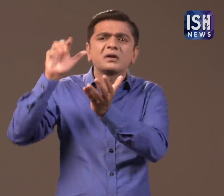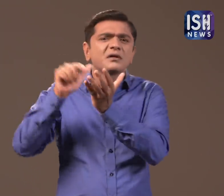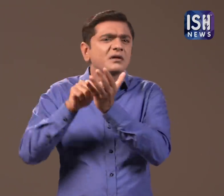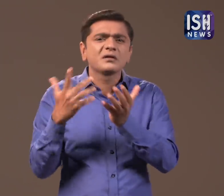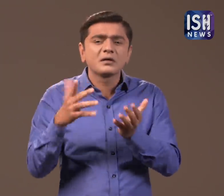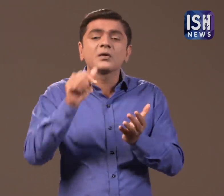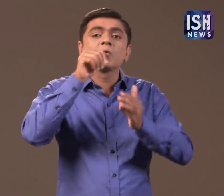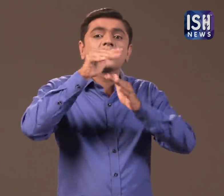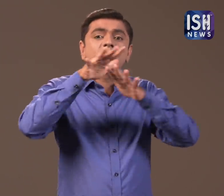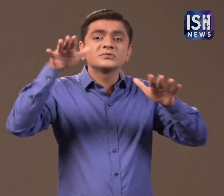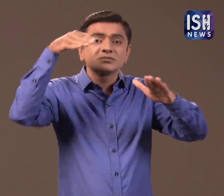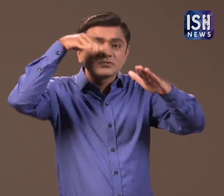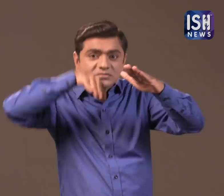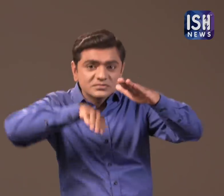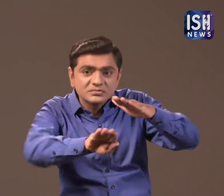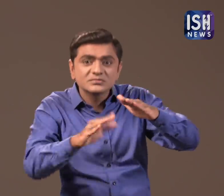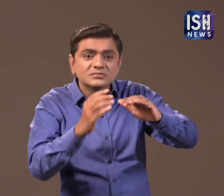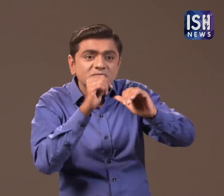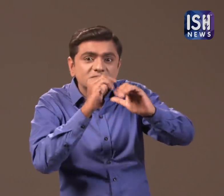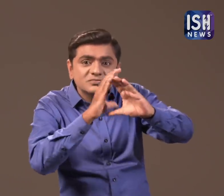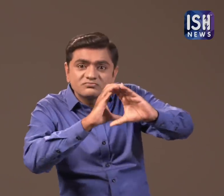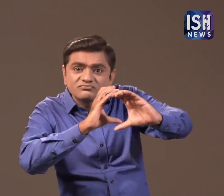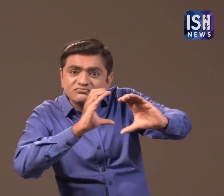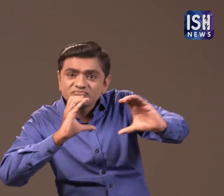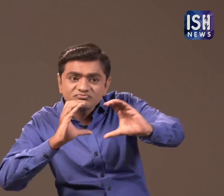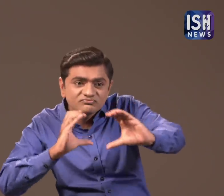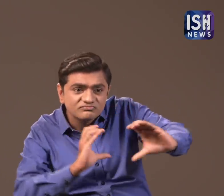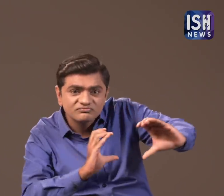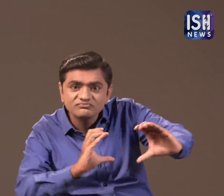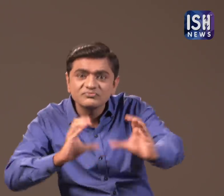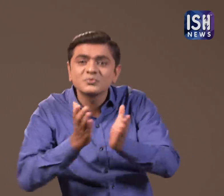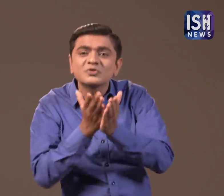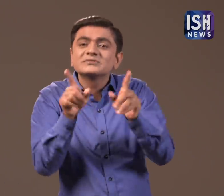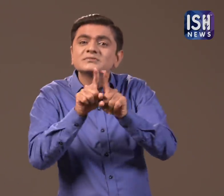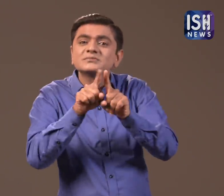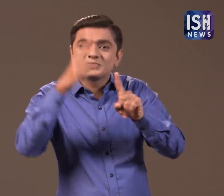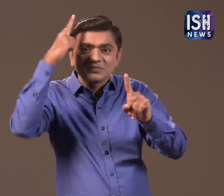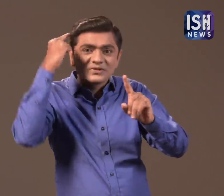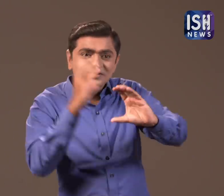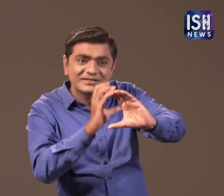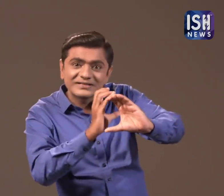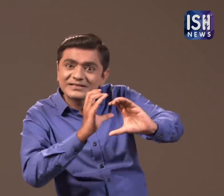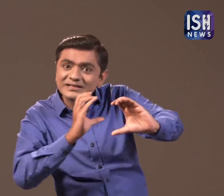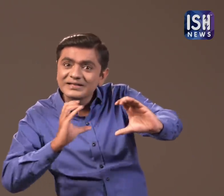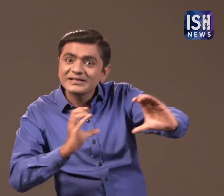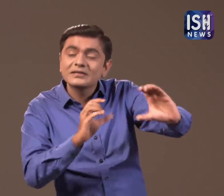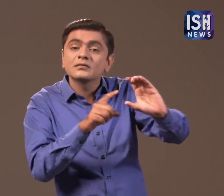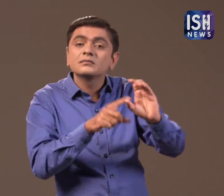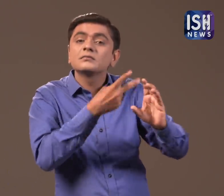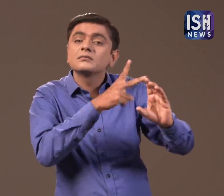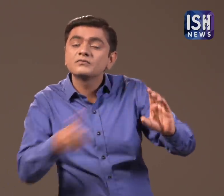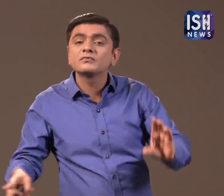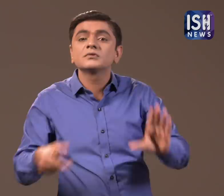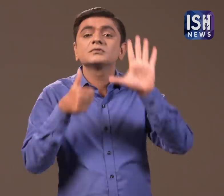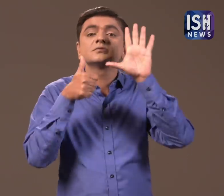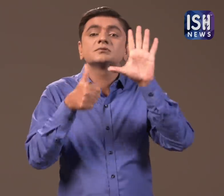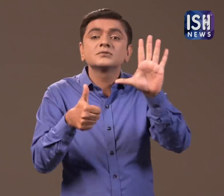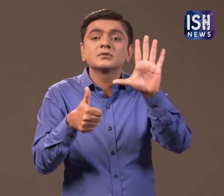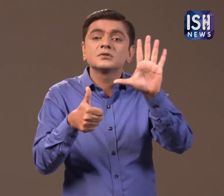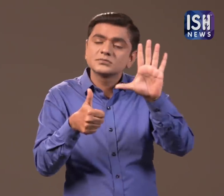Under this contract six Scorpene submarines